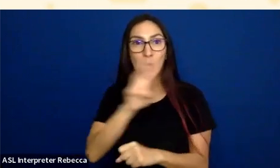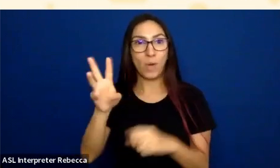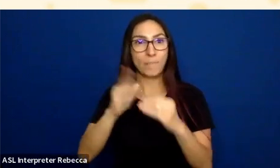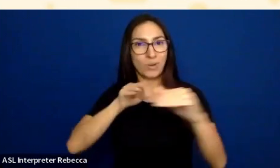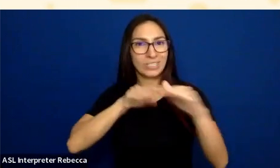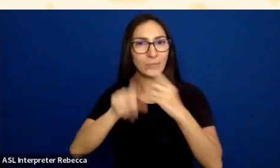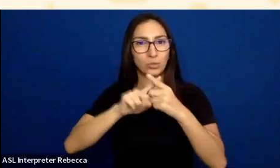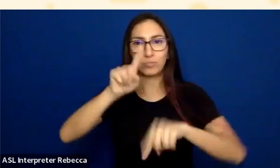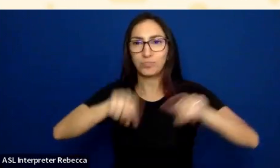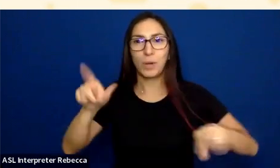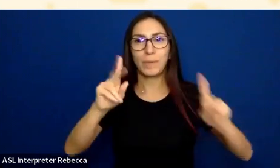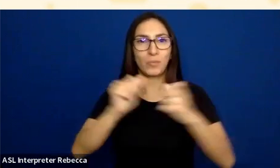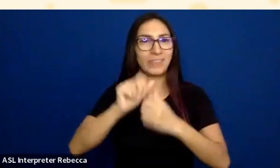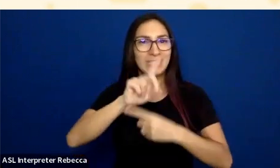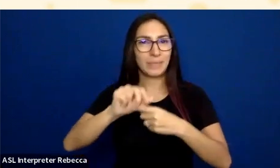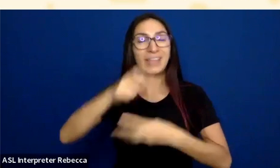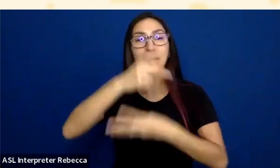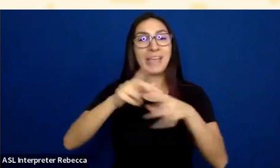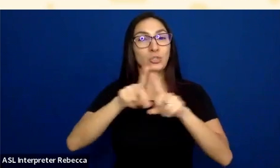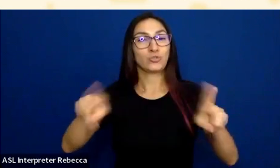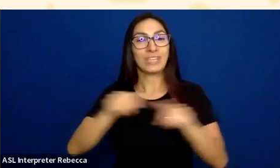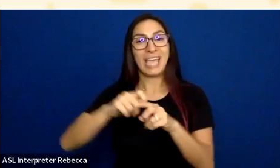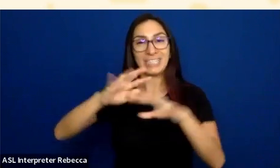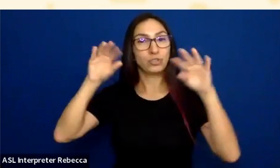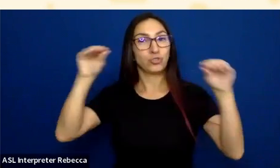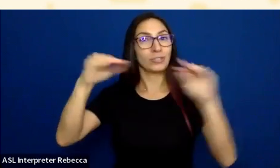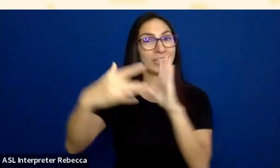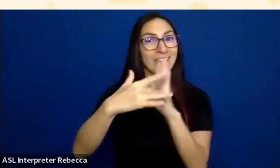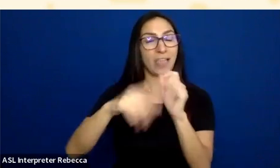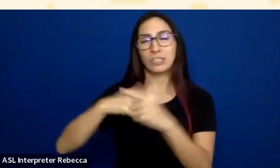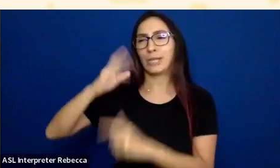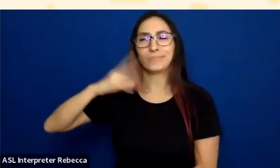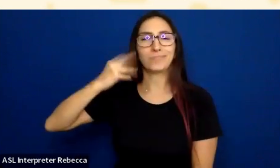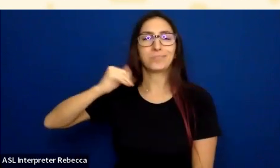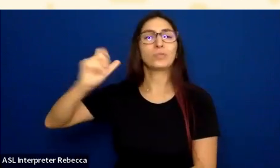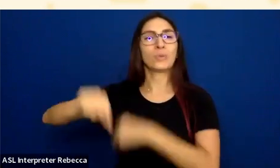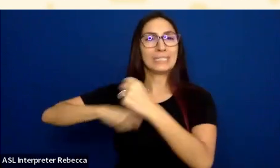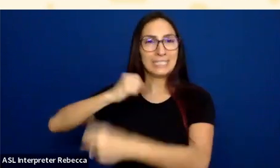in Instructional Technology, and 20 years of experience in the field of web accessibility,